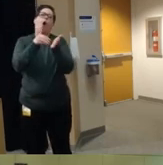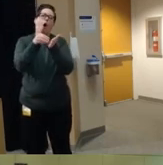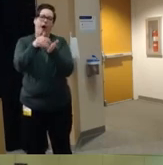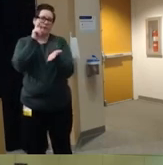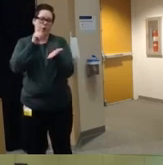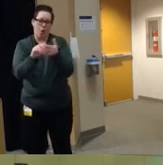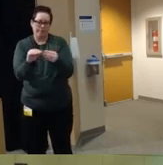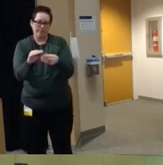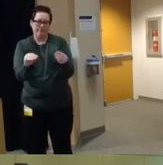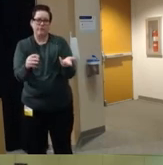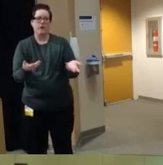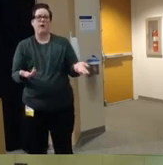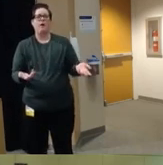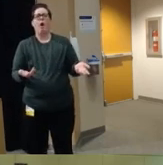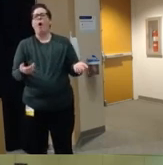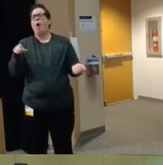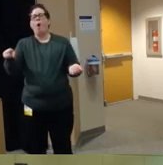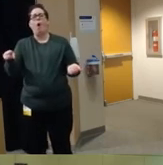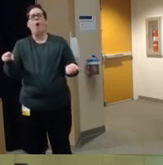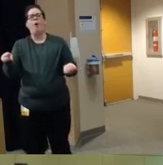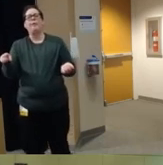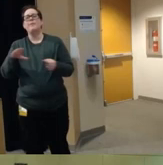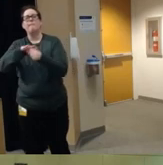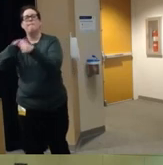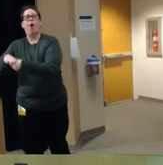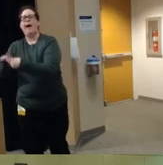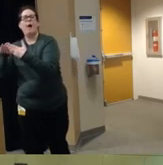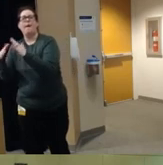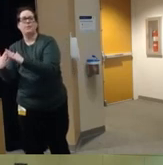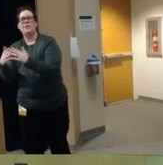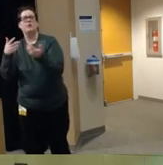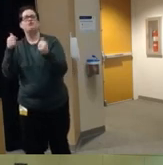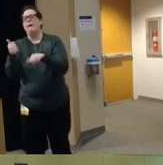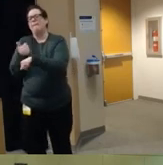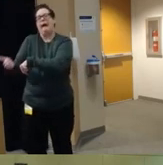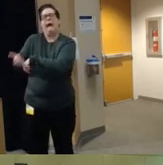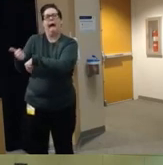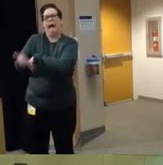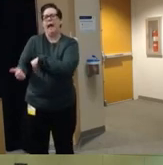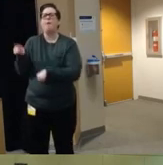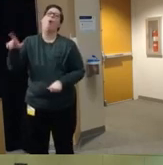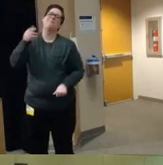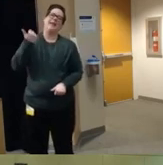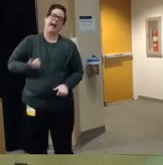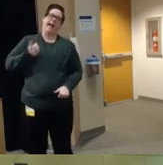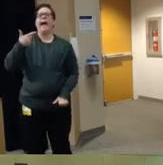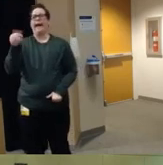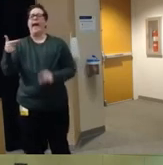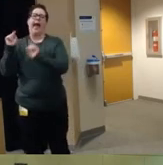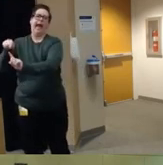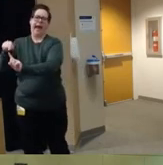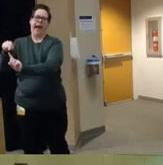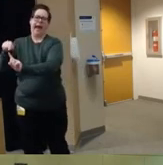marginalizing urban communities um trying to shift the blame to gang violence um and often you know